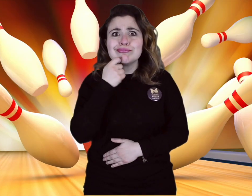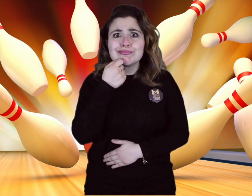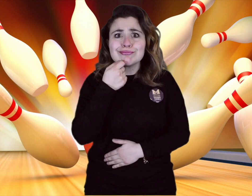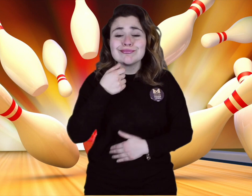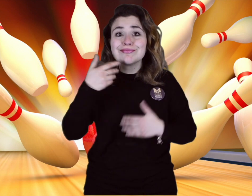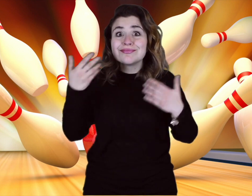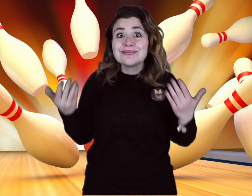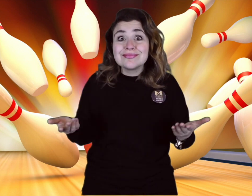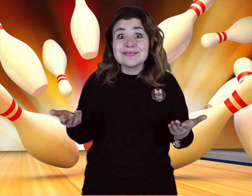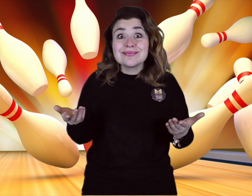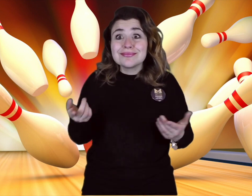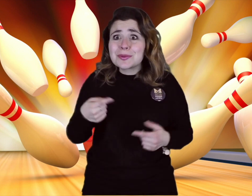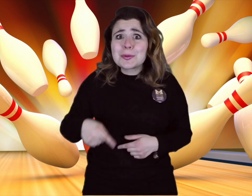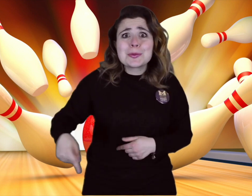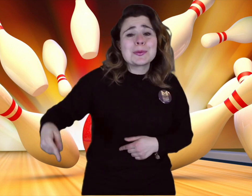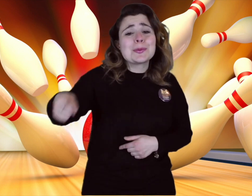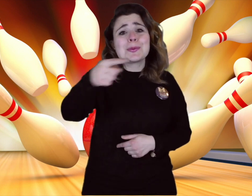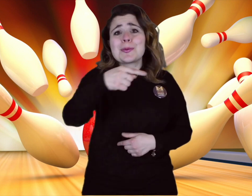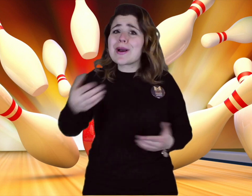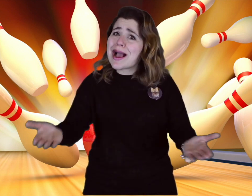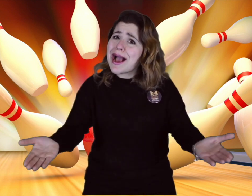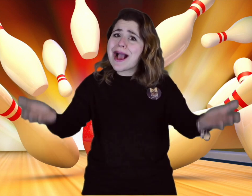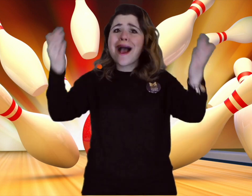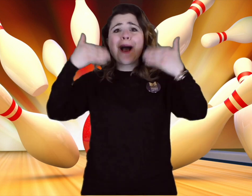How great is that? You should all come!